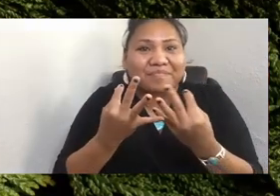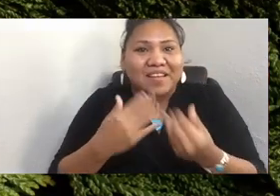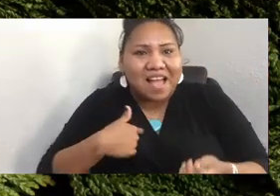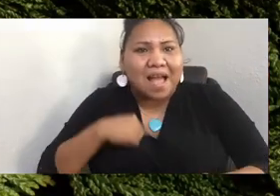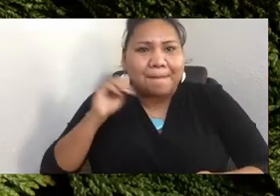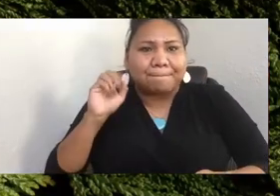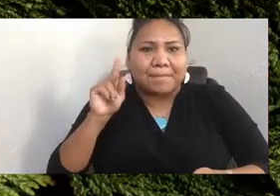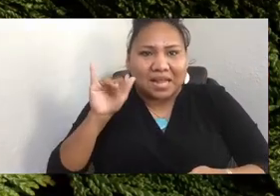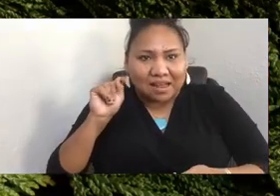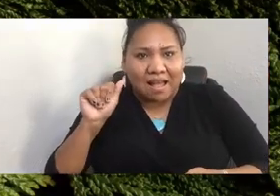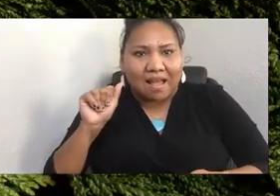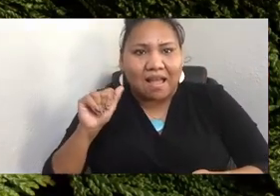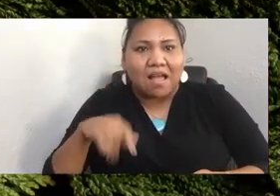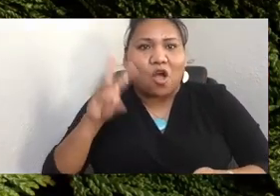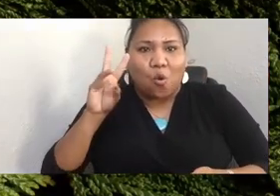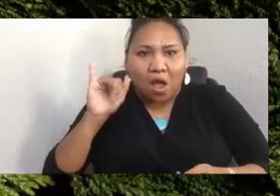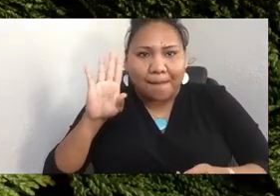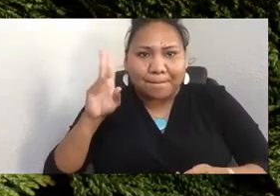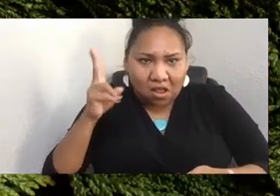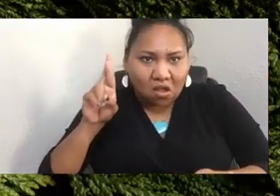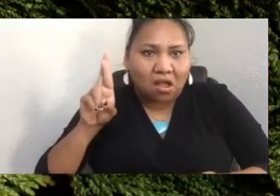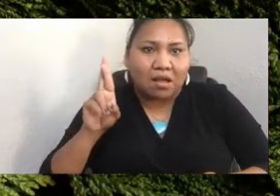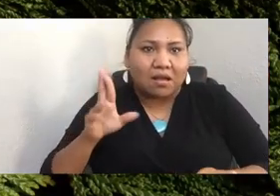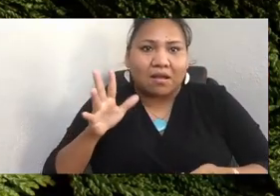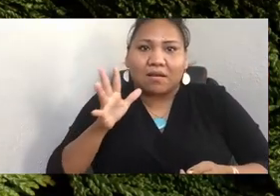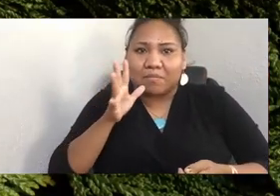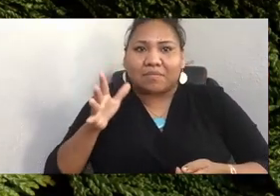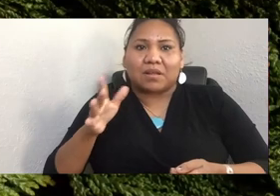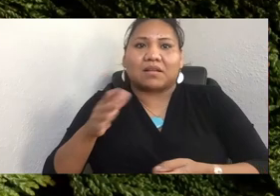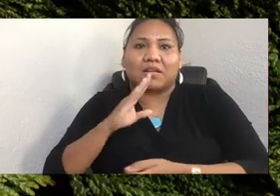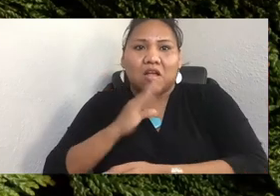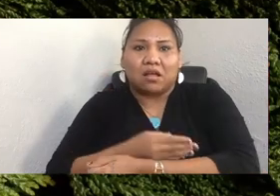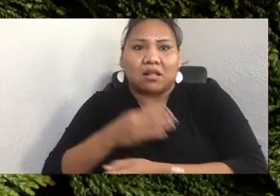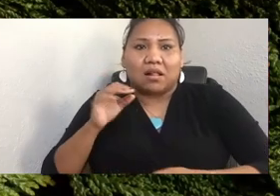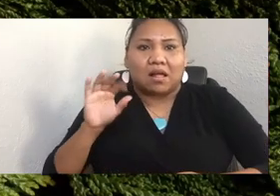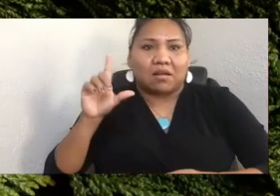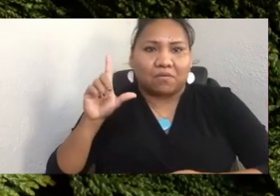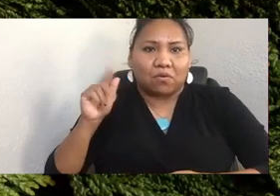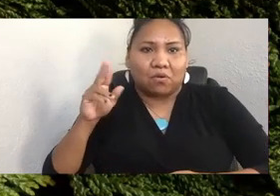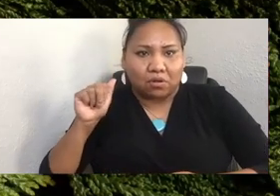I'm the granddaughter of Laura Wilbur from the Swinomish tribe and Loretta James from Tulalip.